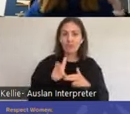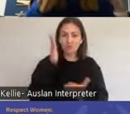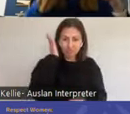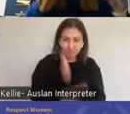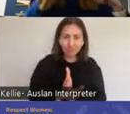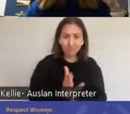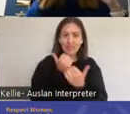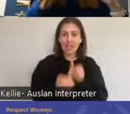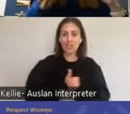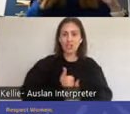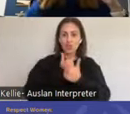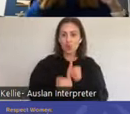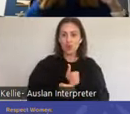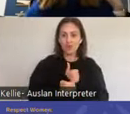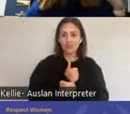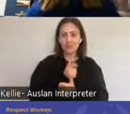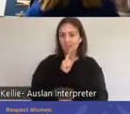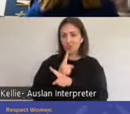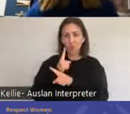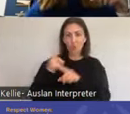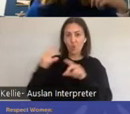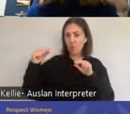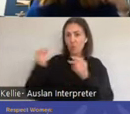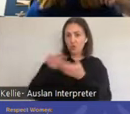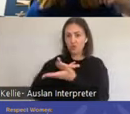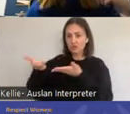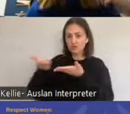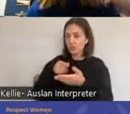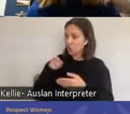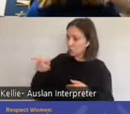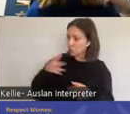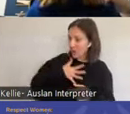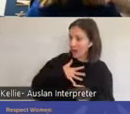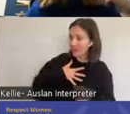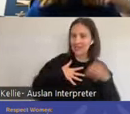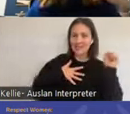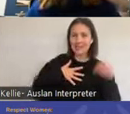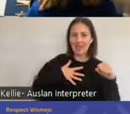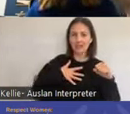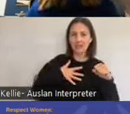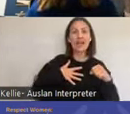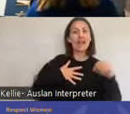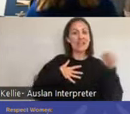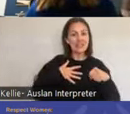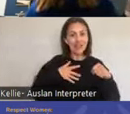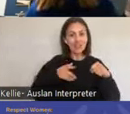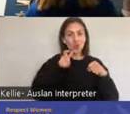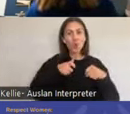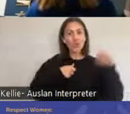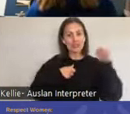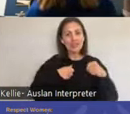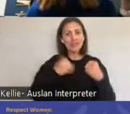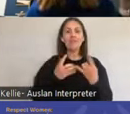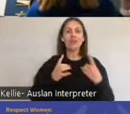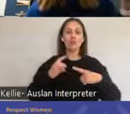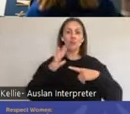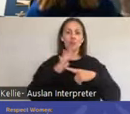actually by communication. Are you liking this? Yes. And we have the recent affirmative consent laws,